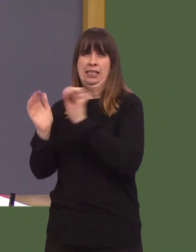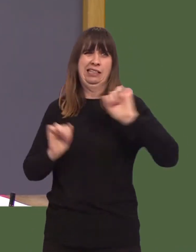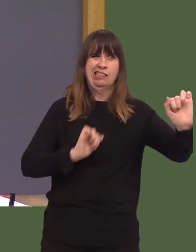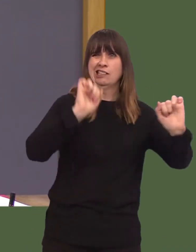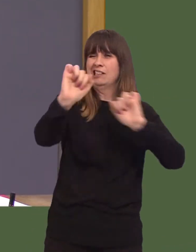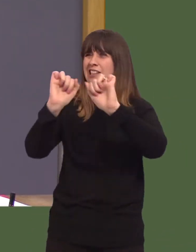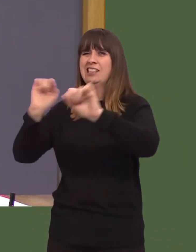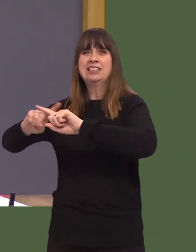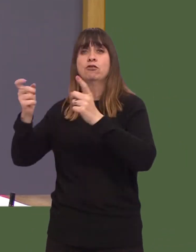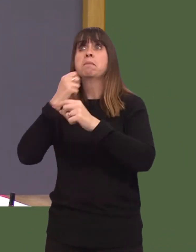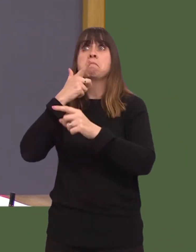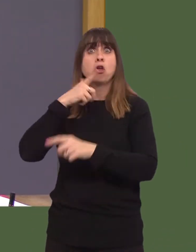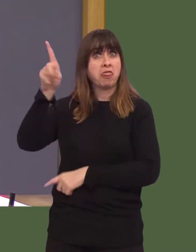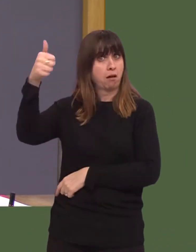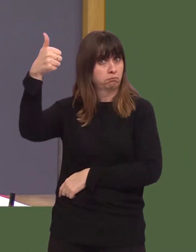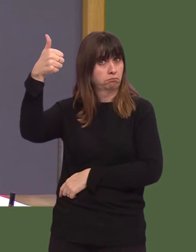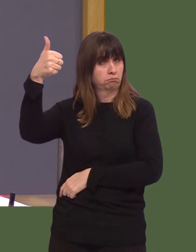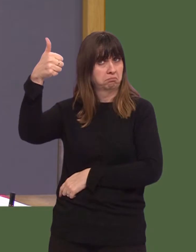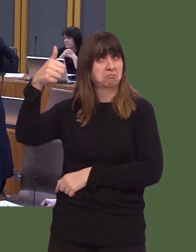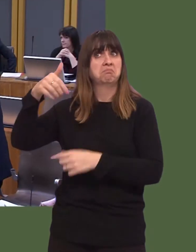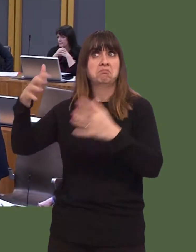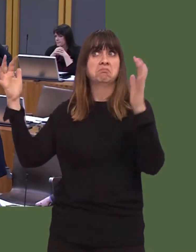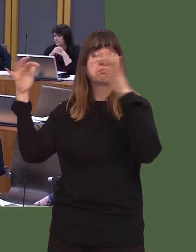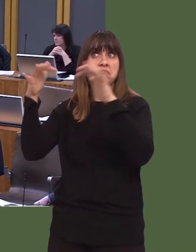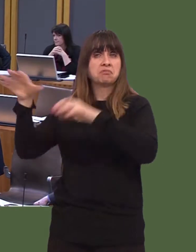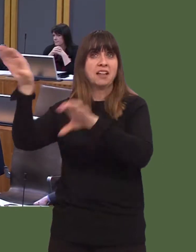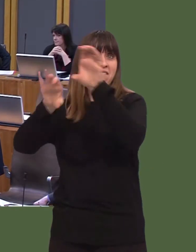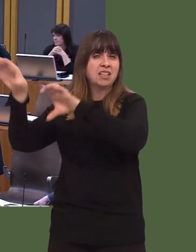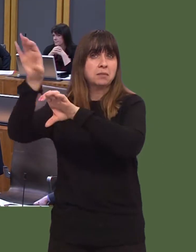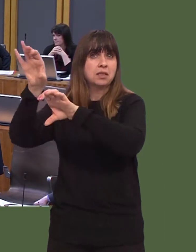We know that Merthyr is doing particularly well in terms of attracting investment. That is not reflected in every Valleys community.